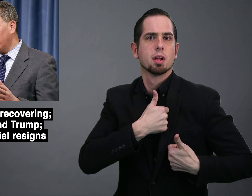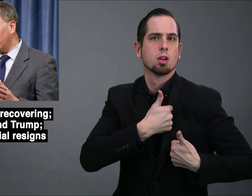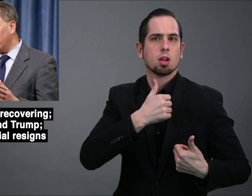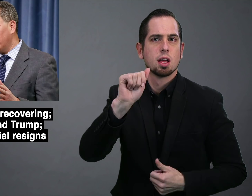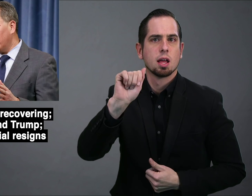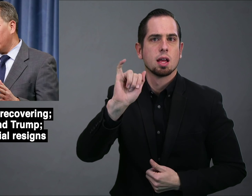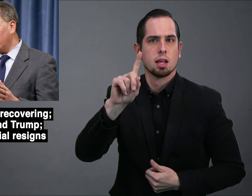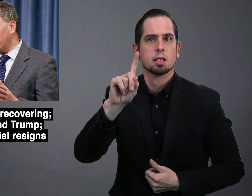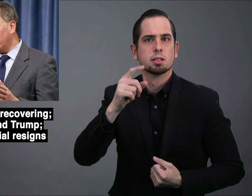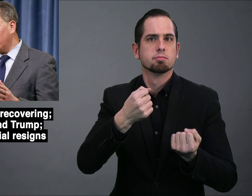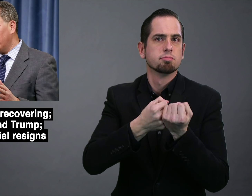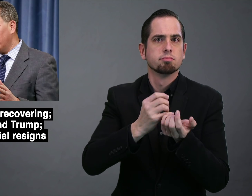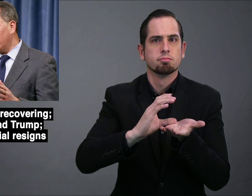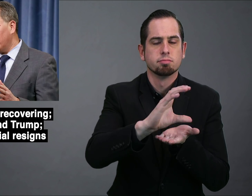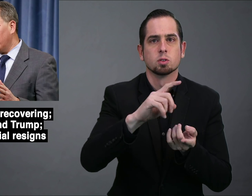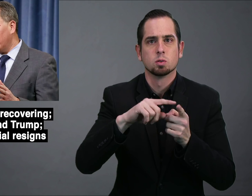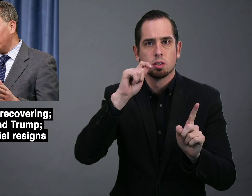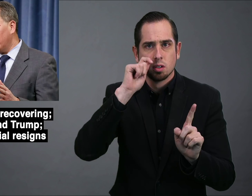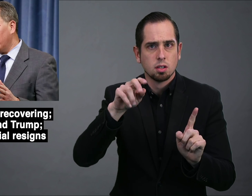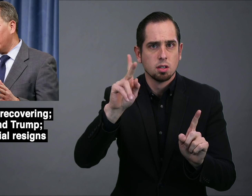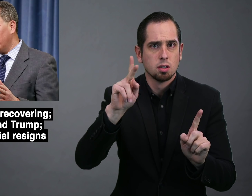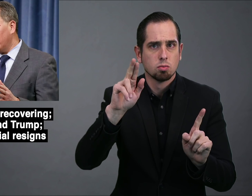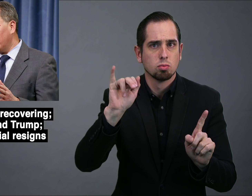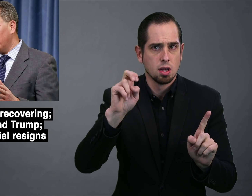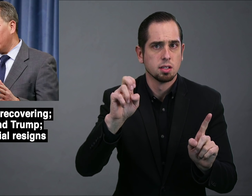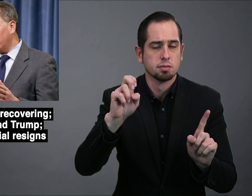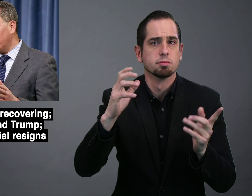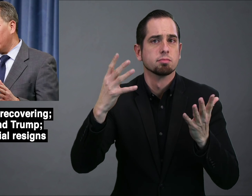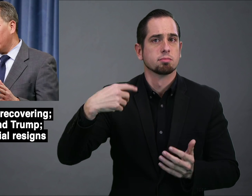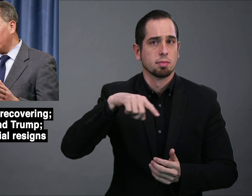military aid to Ukraine.